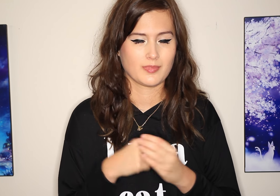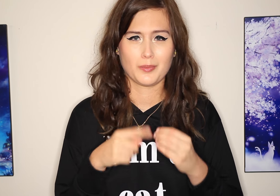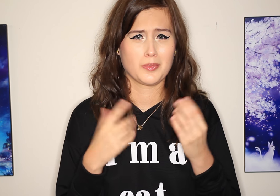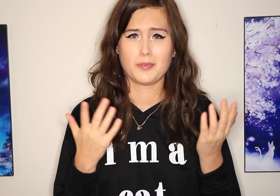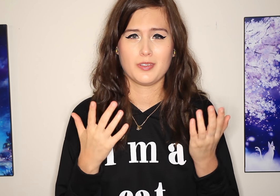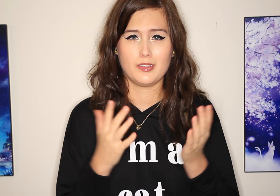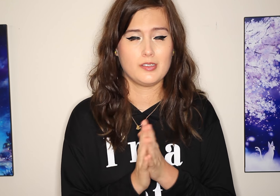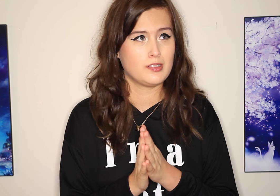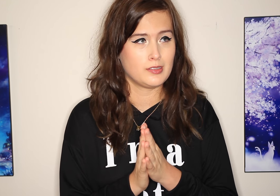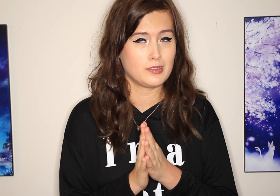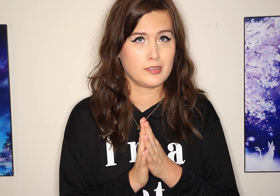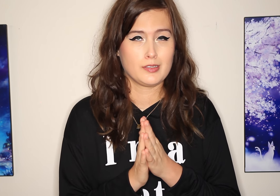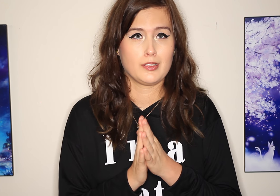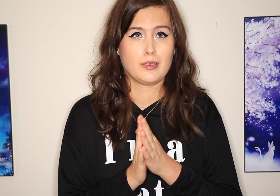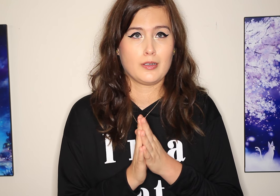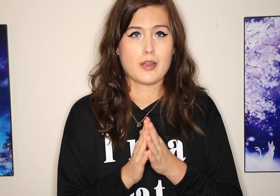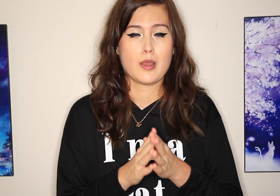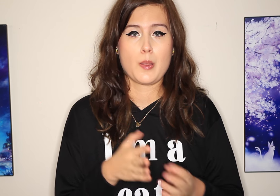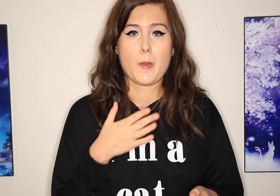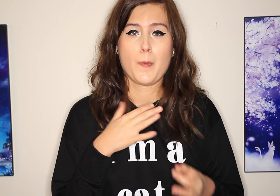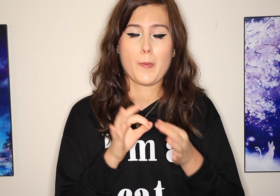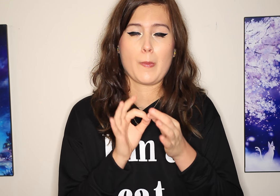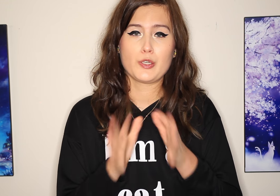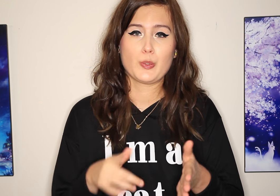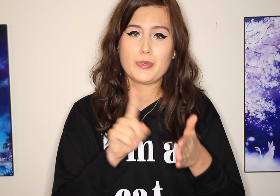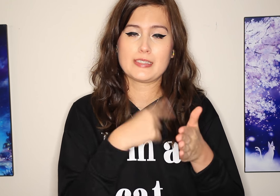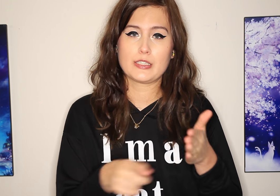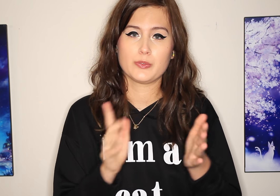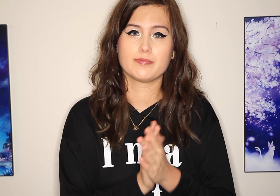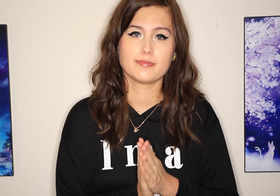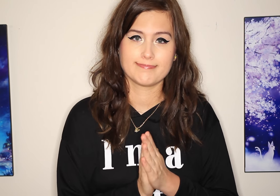What’s the story about? The time my interpreter canceled on me.